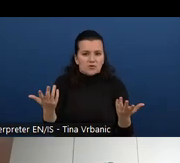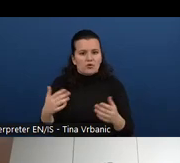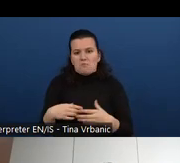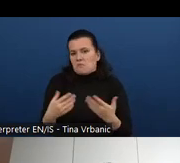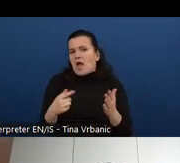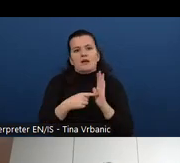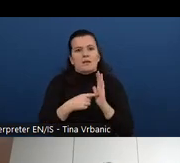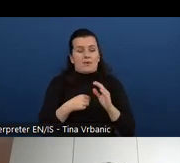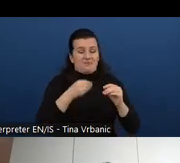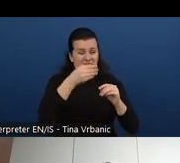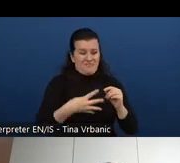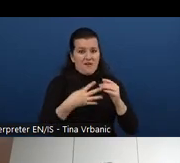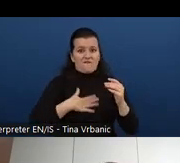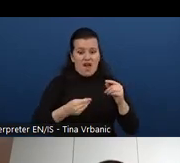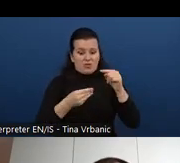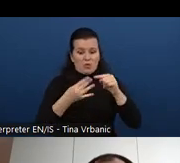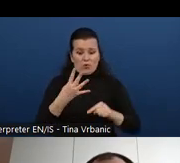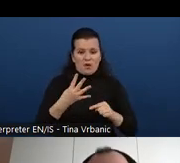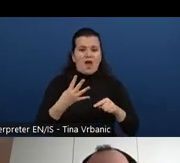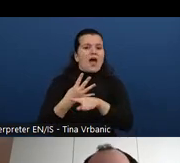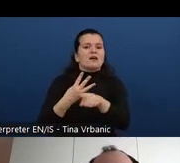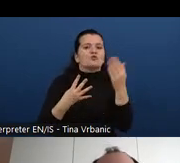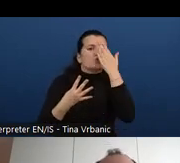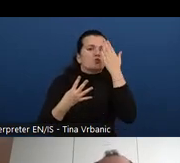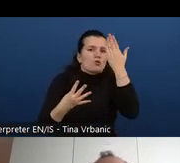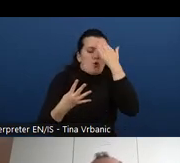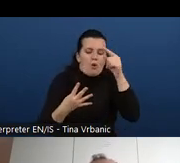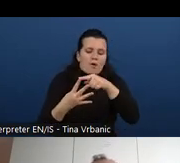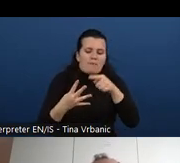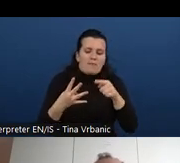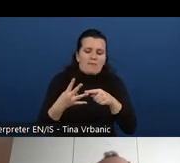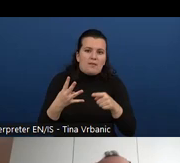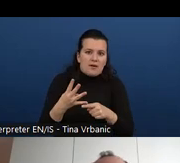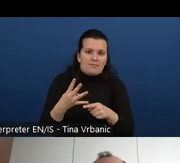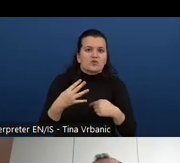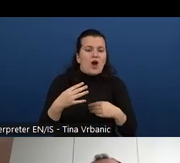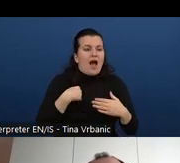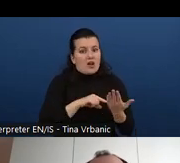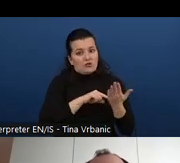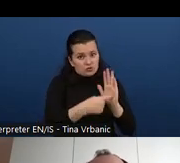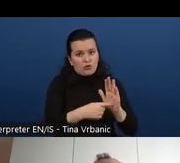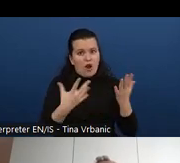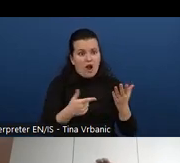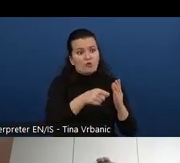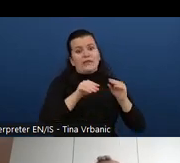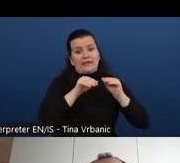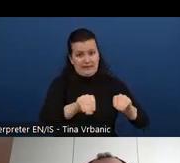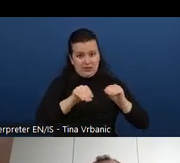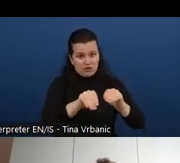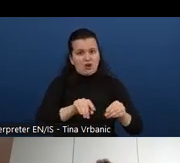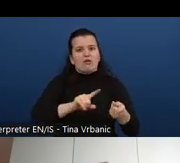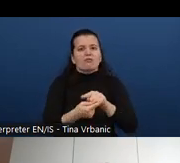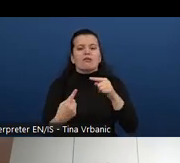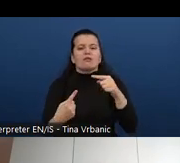And then the competencies are what the prerequisites, that's another word that we're discussing.